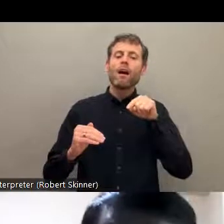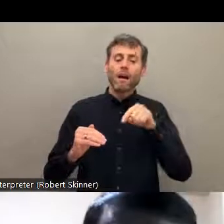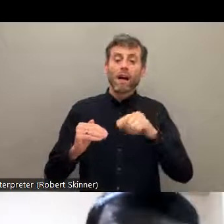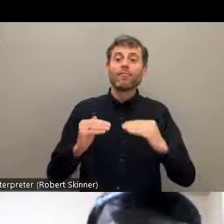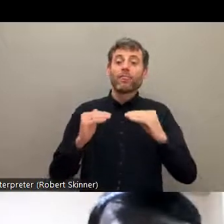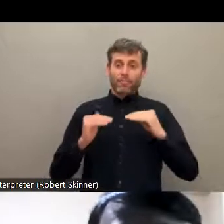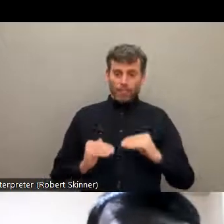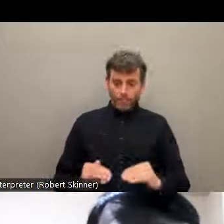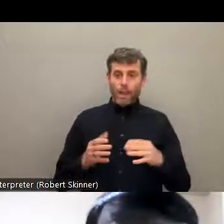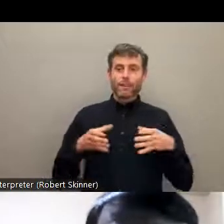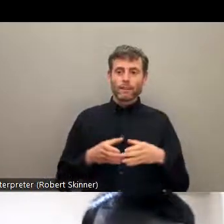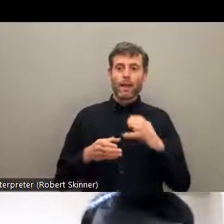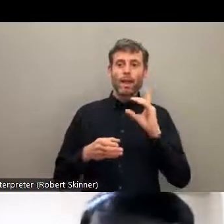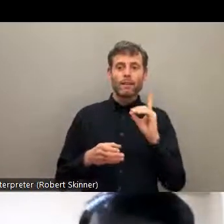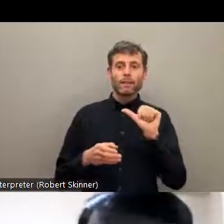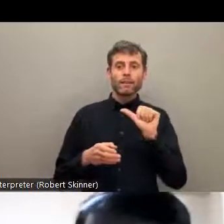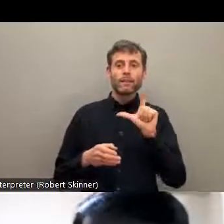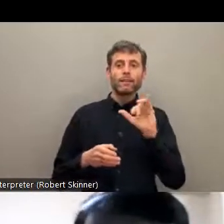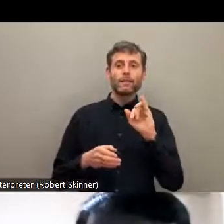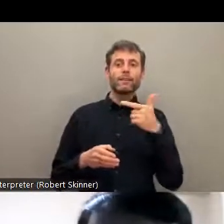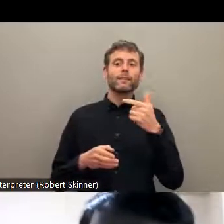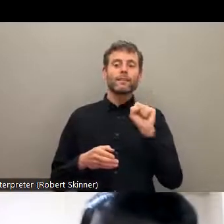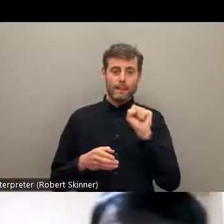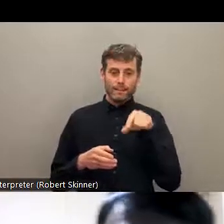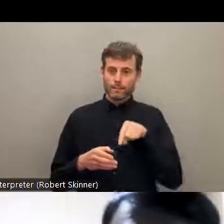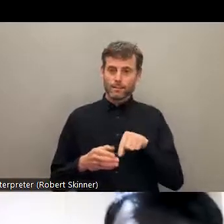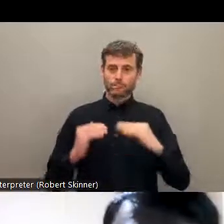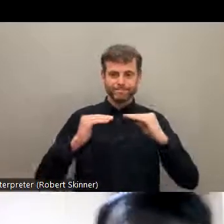India, the caste regions and in